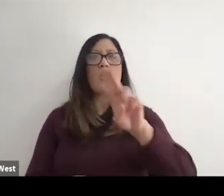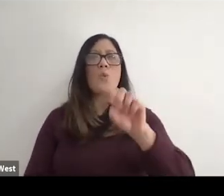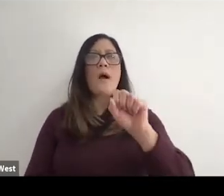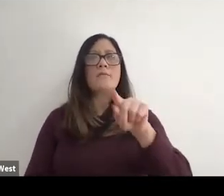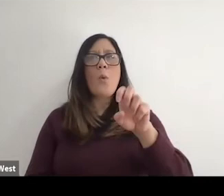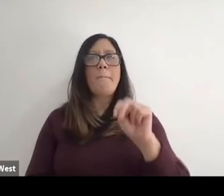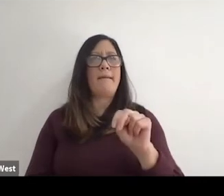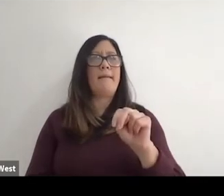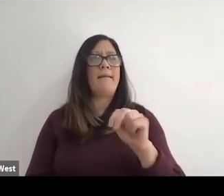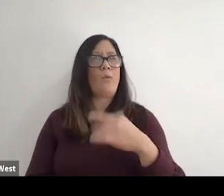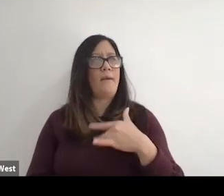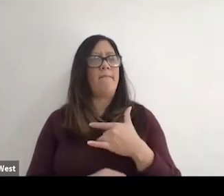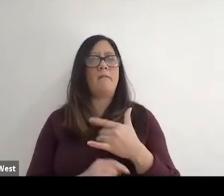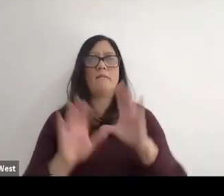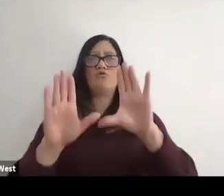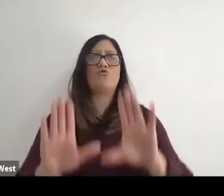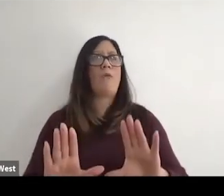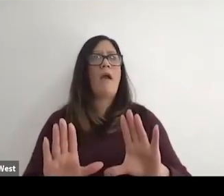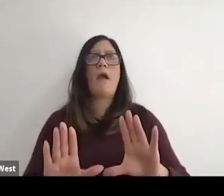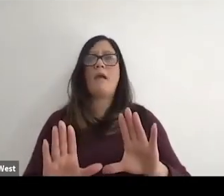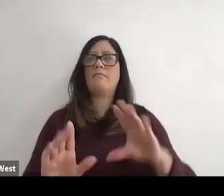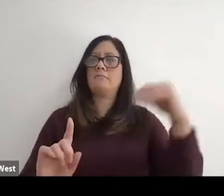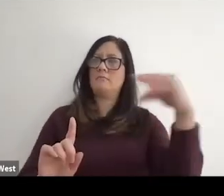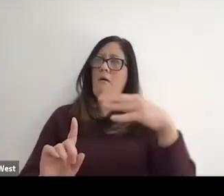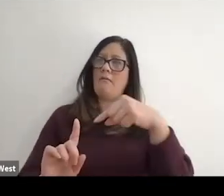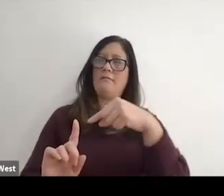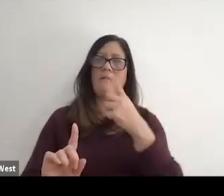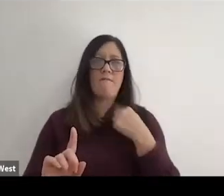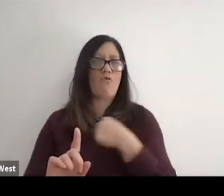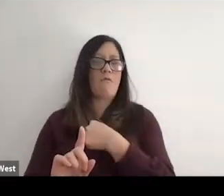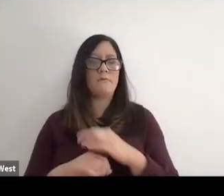We thought that would be just tremendous exposure in the early part of our sport.